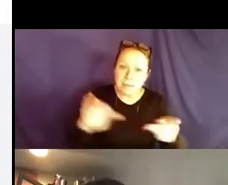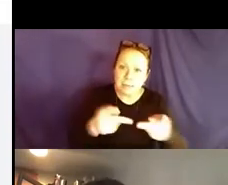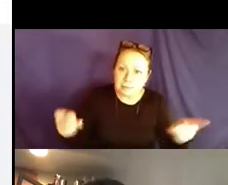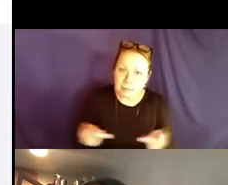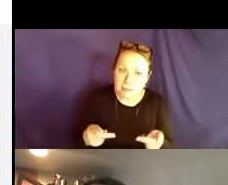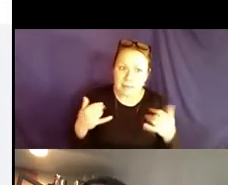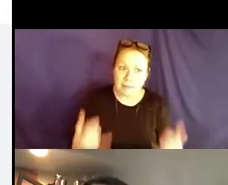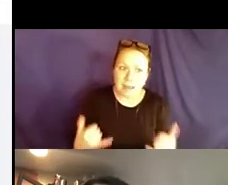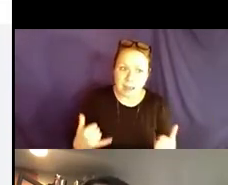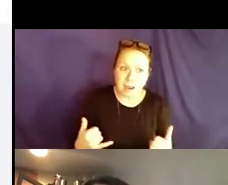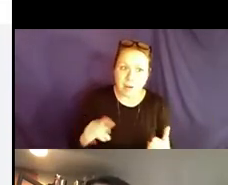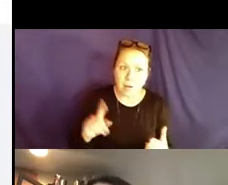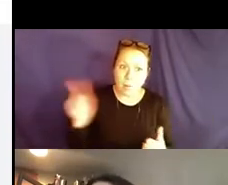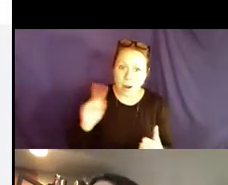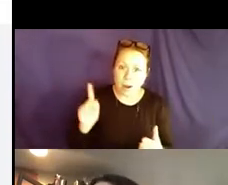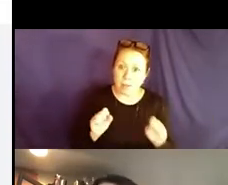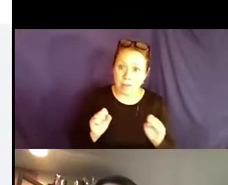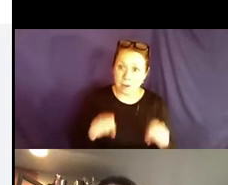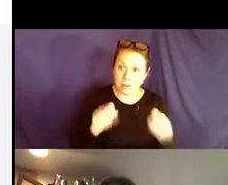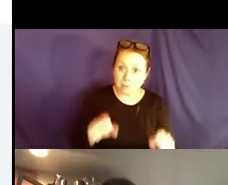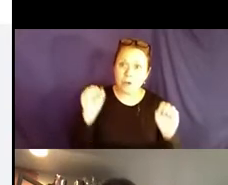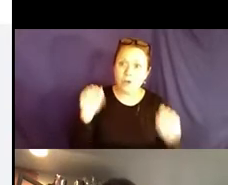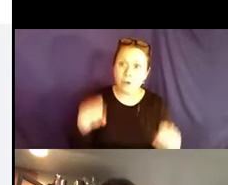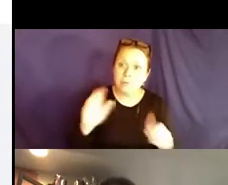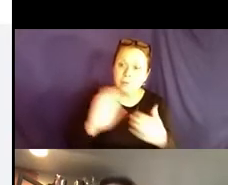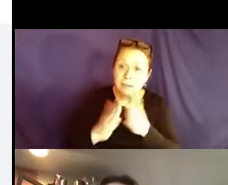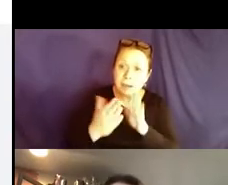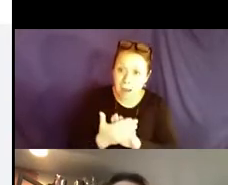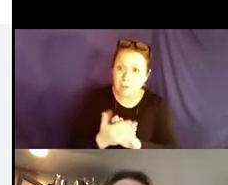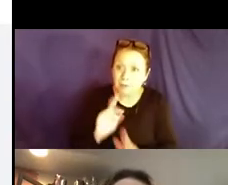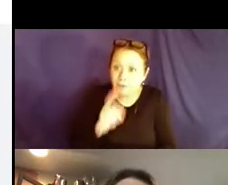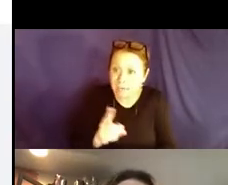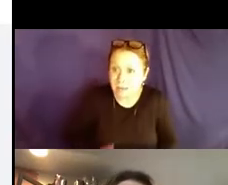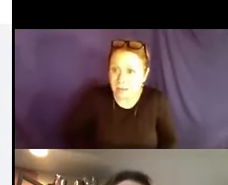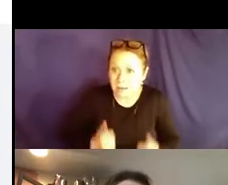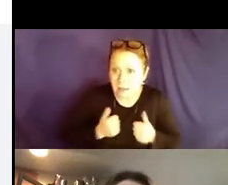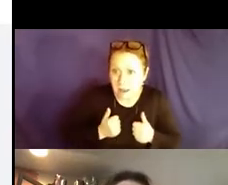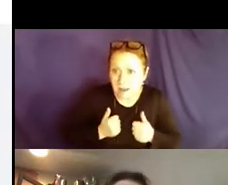ideas.